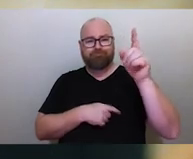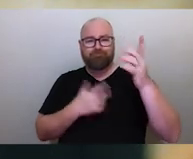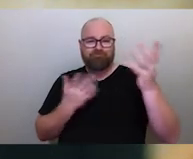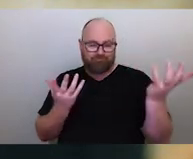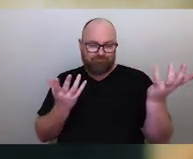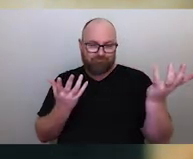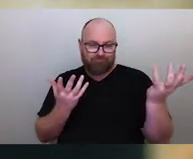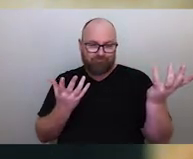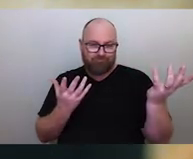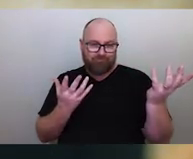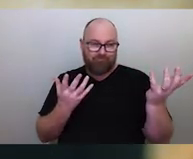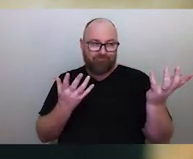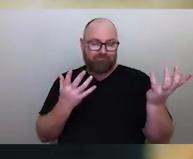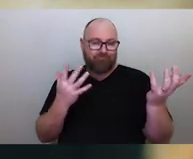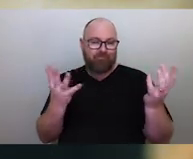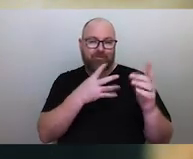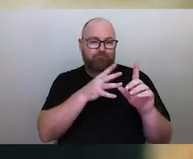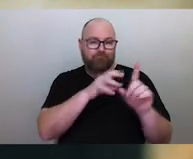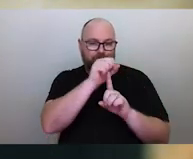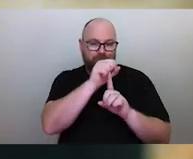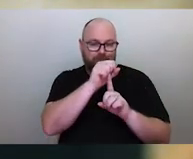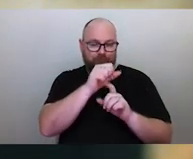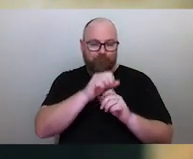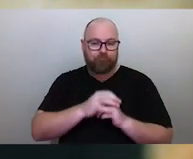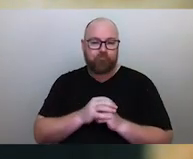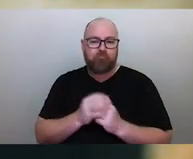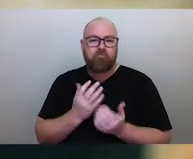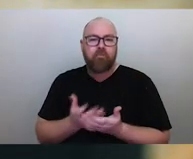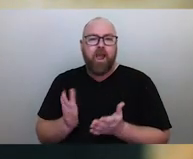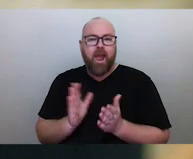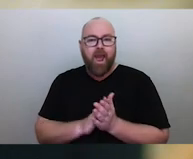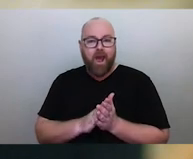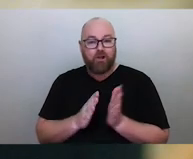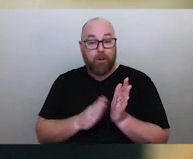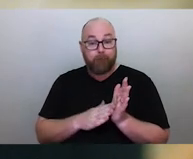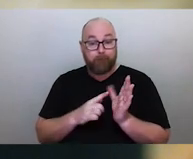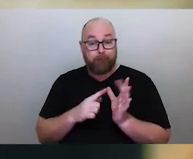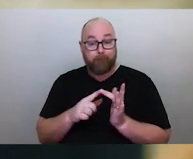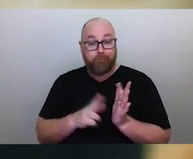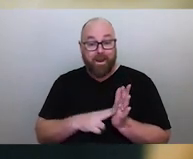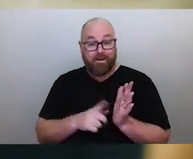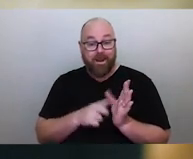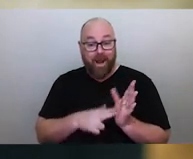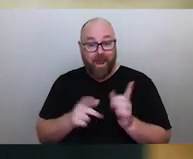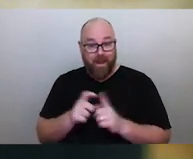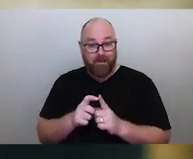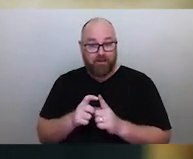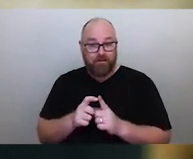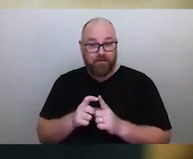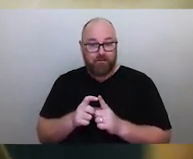and in the Southern Hemisphere. How did mainland Australian mobs use the Southern Cross compared